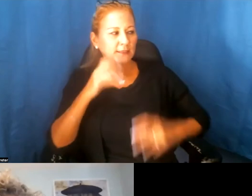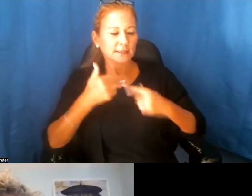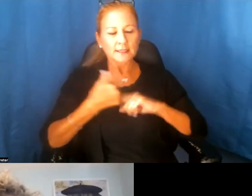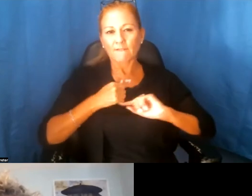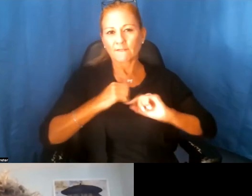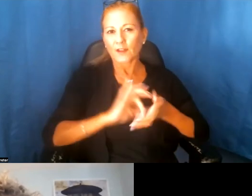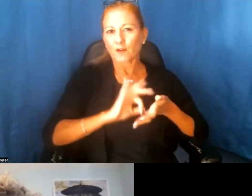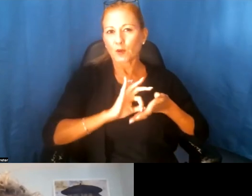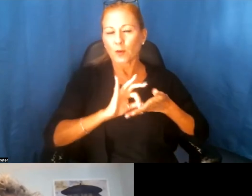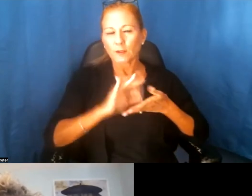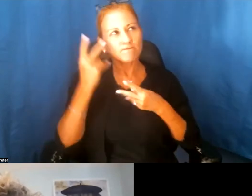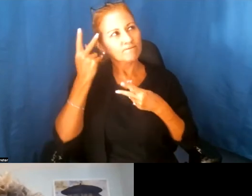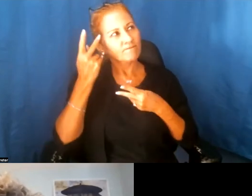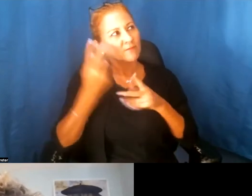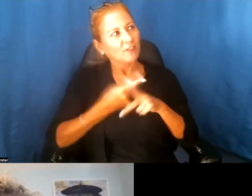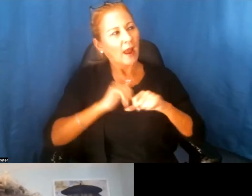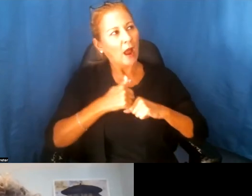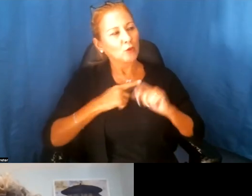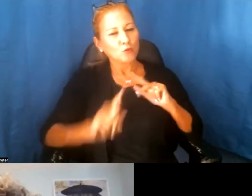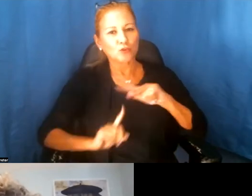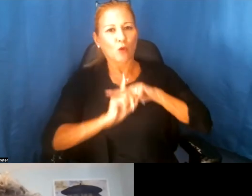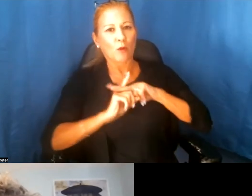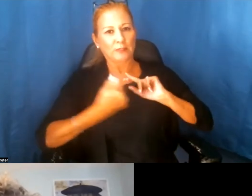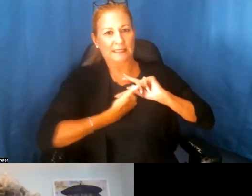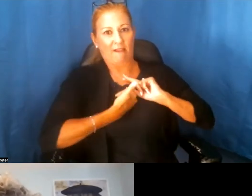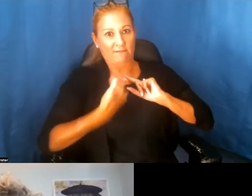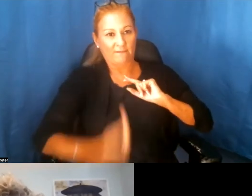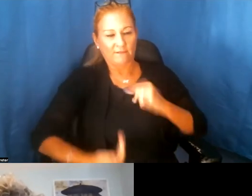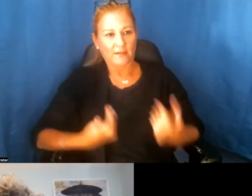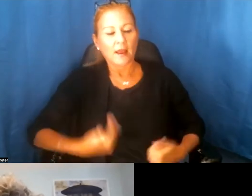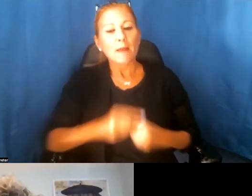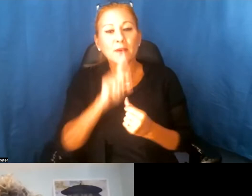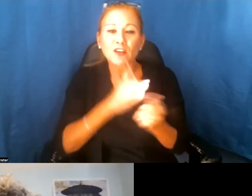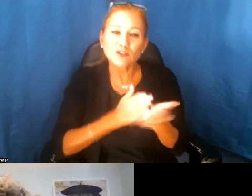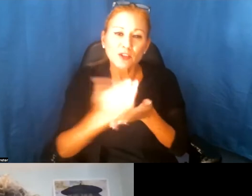think about how you were showing up, and then being really transparent about that when you